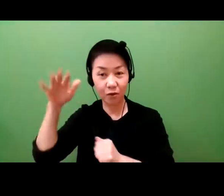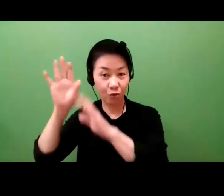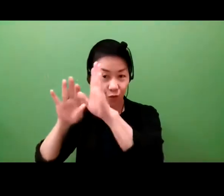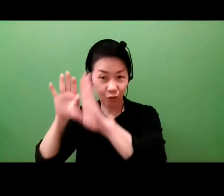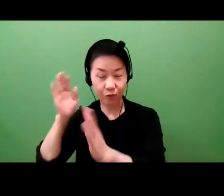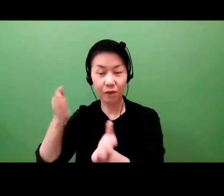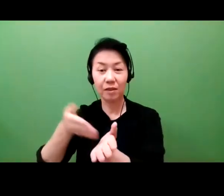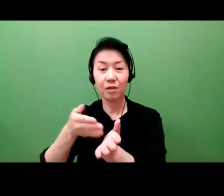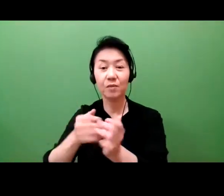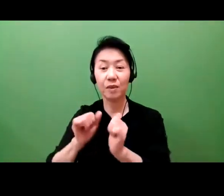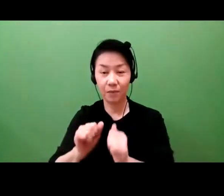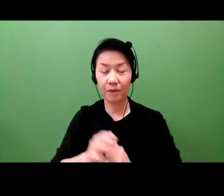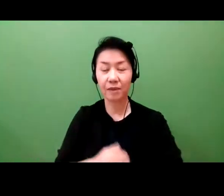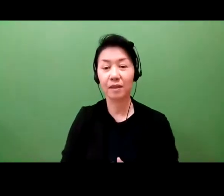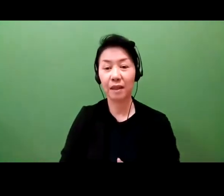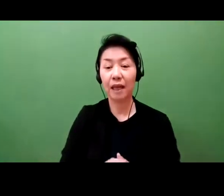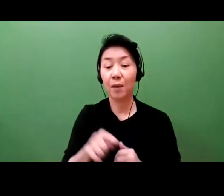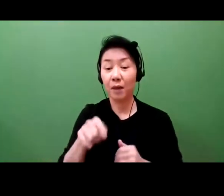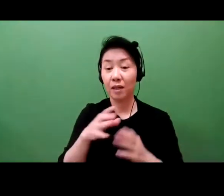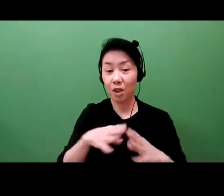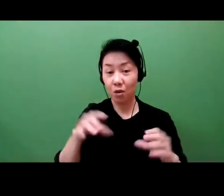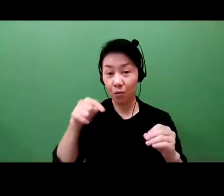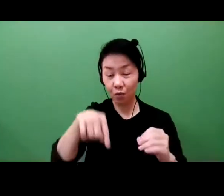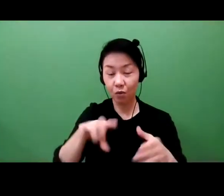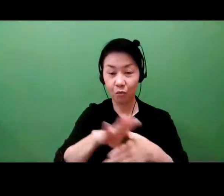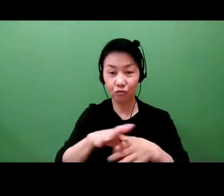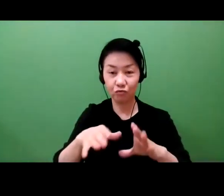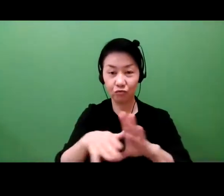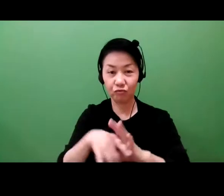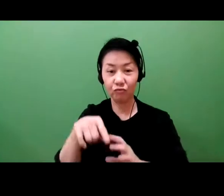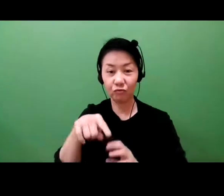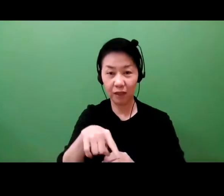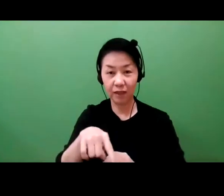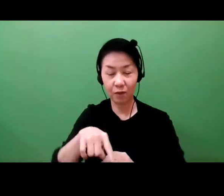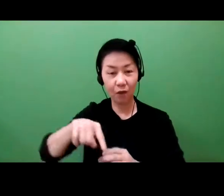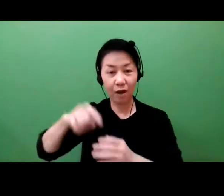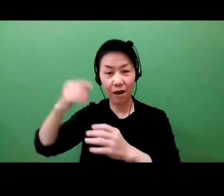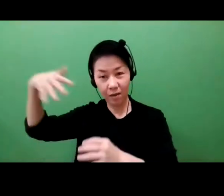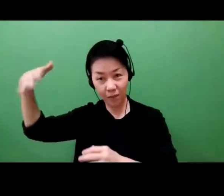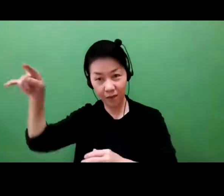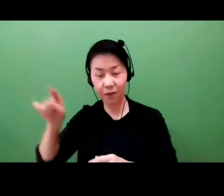I understand there are significant differences. The second category I will talk about